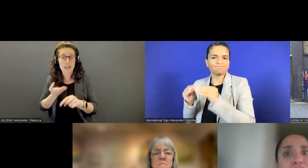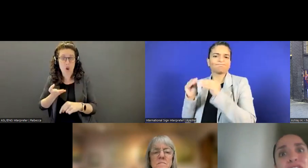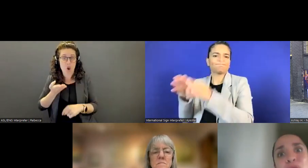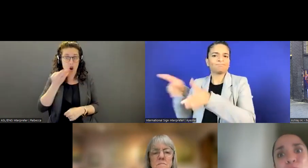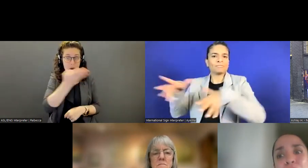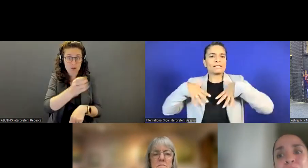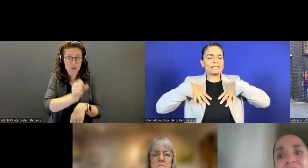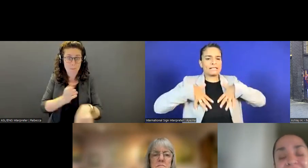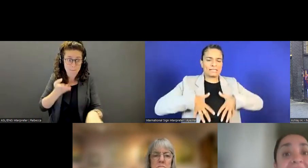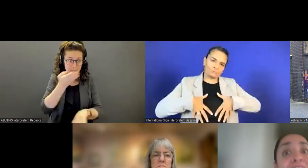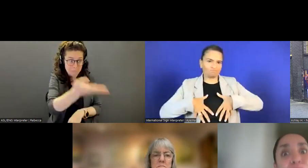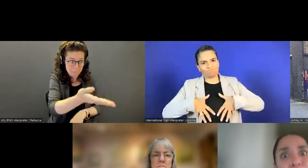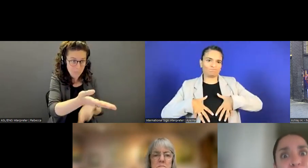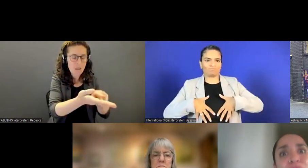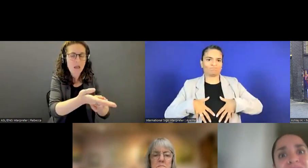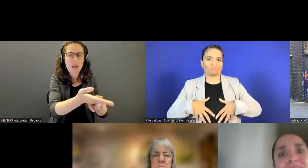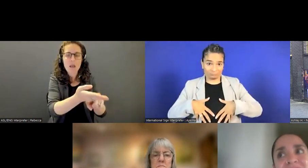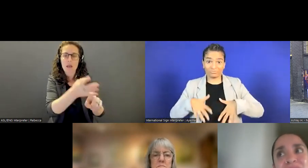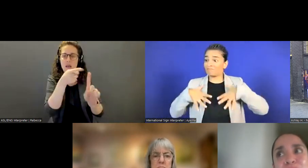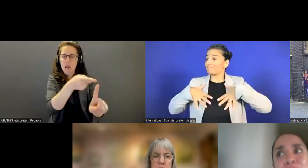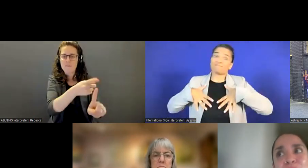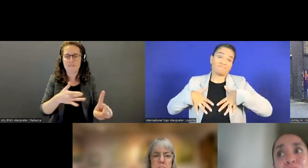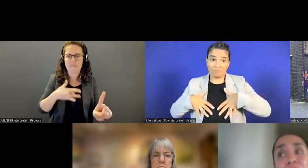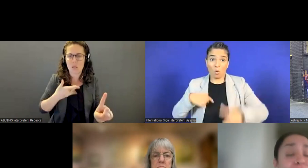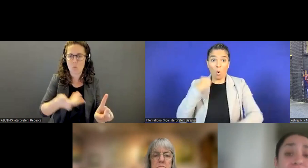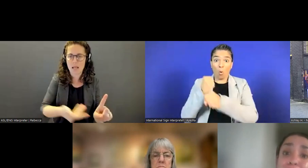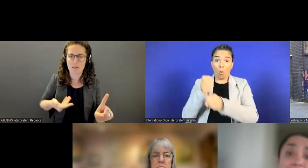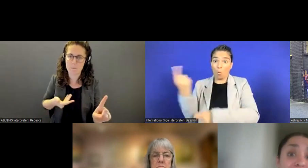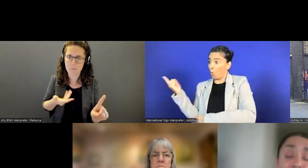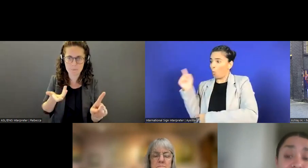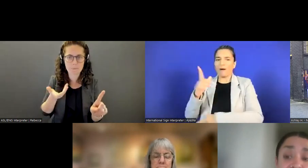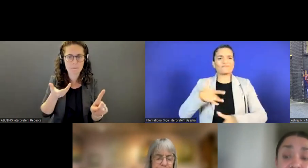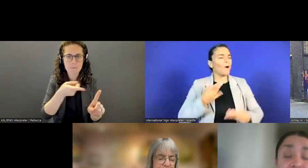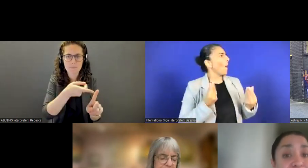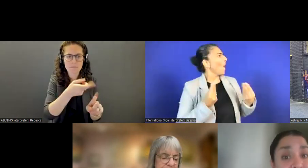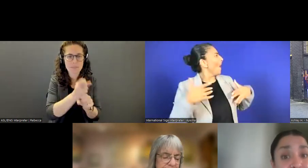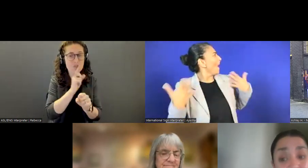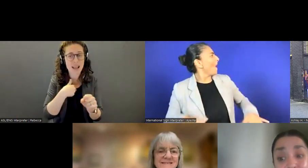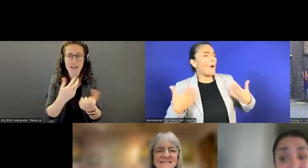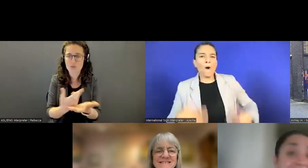feels welcome and they have their resources they need to, you know, just hit the ground running.